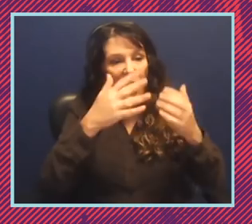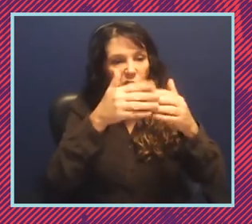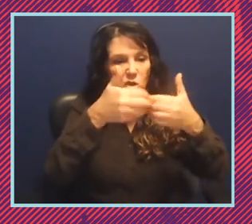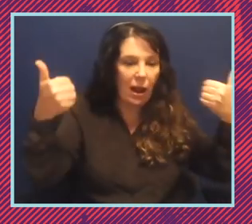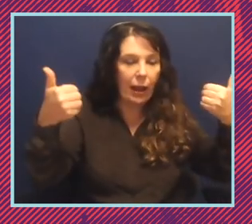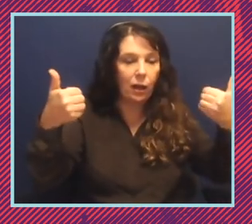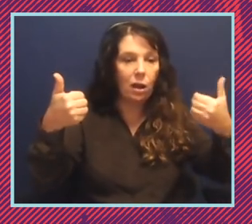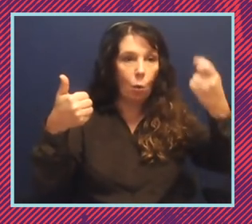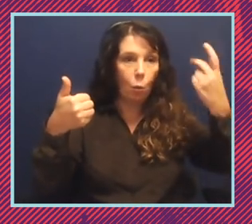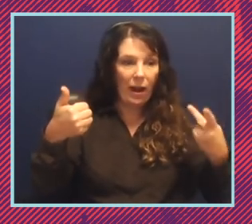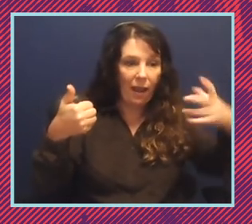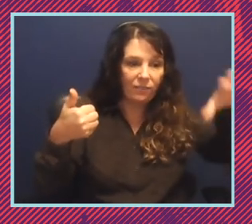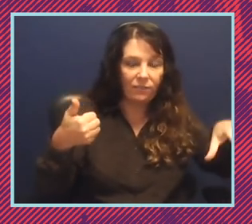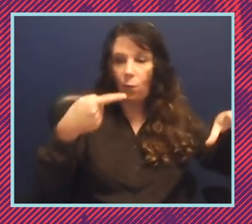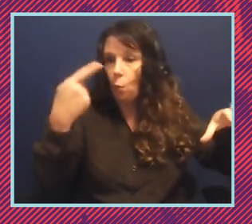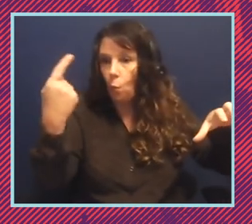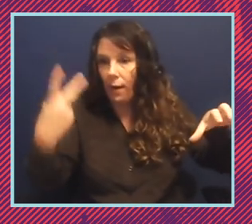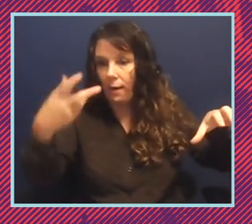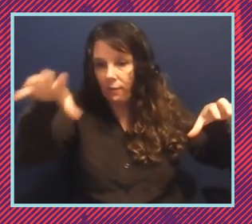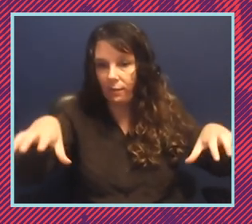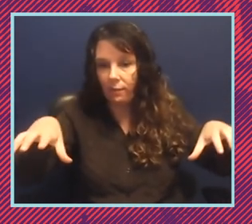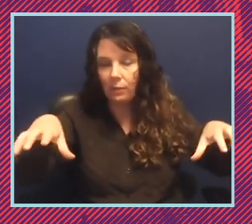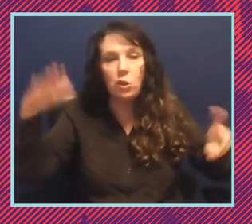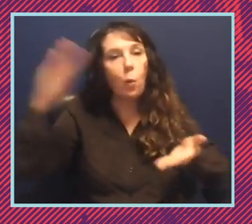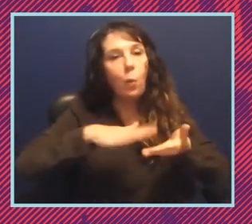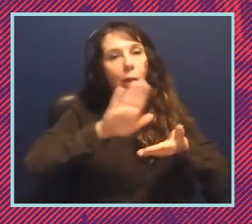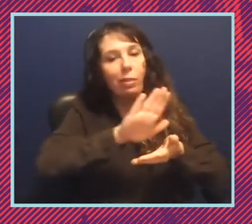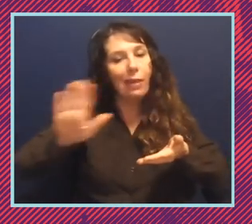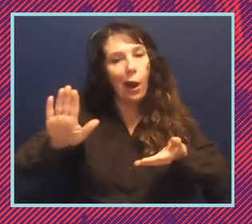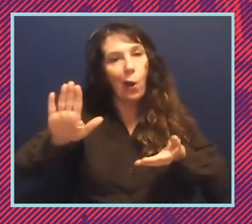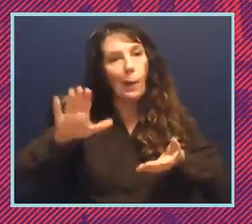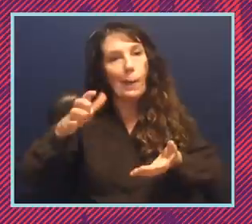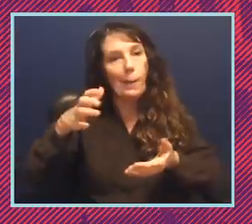in one district and a half in another district and therefore diminish their power you can stack them